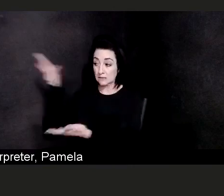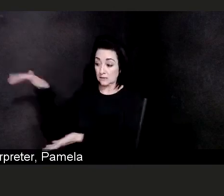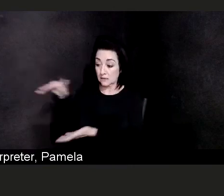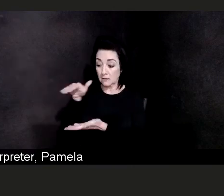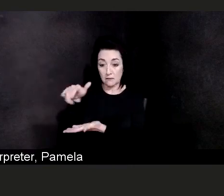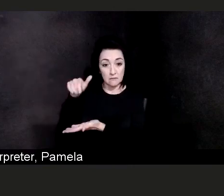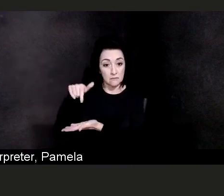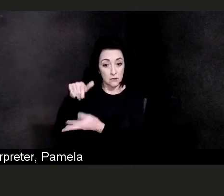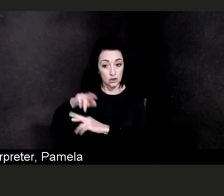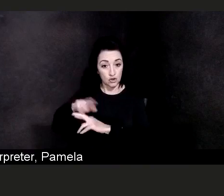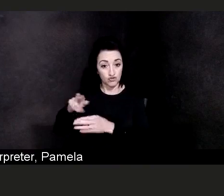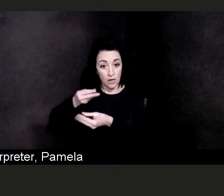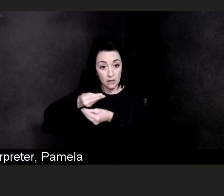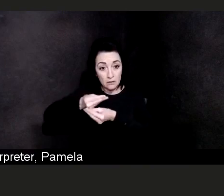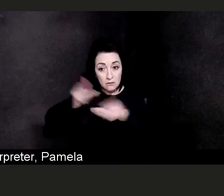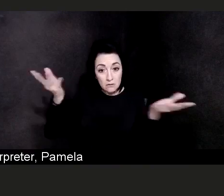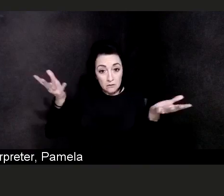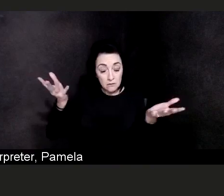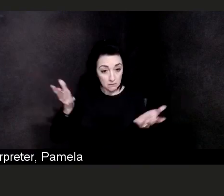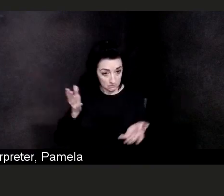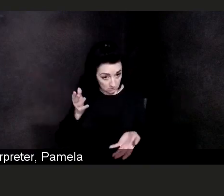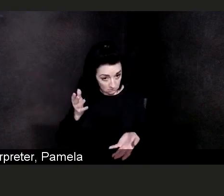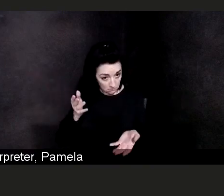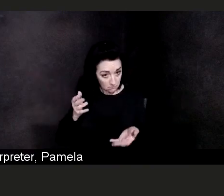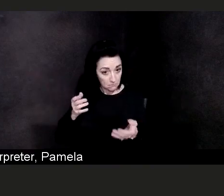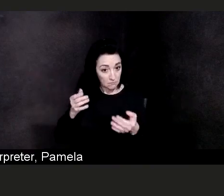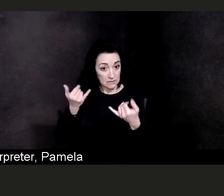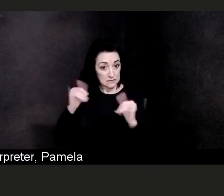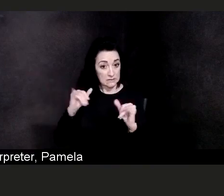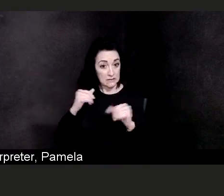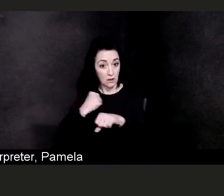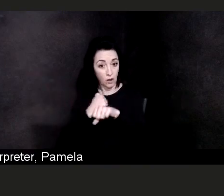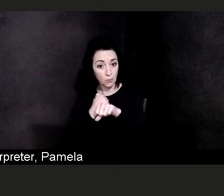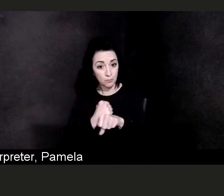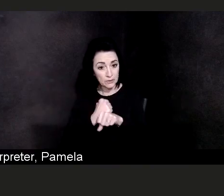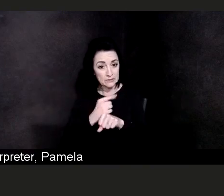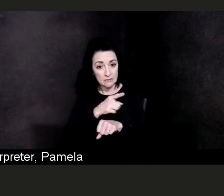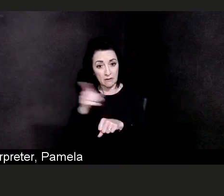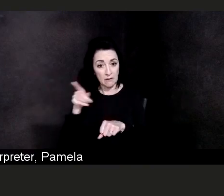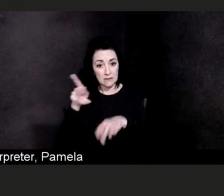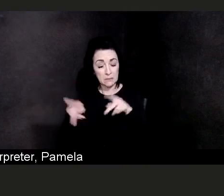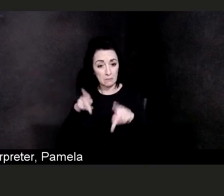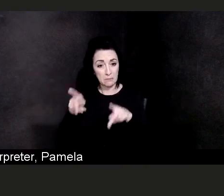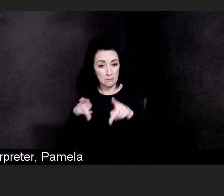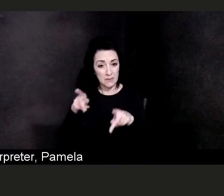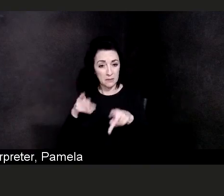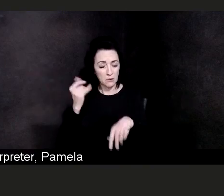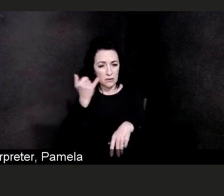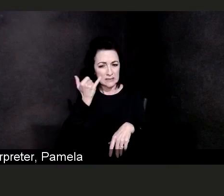will they still work on this new strain or these new strains of the COVID-19 virus?